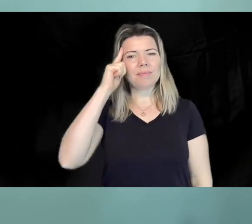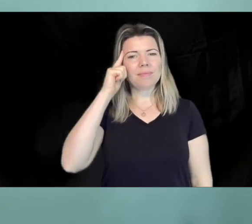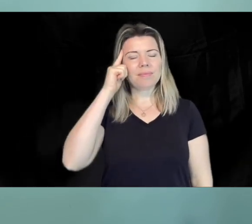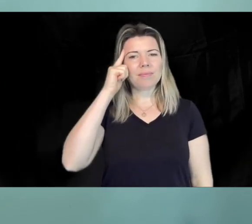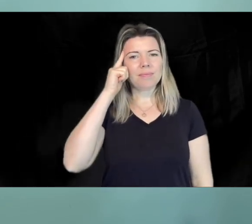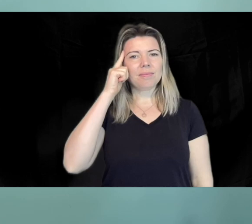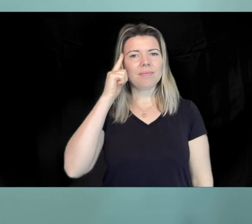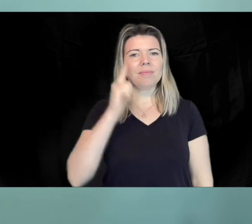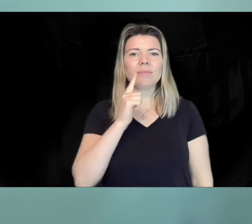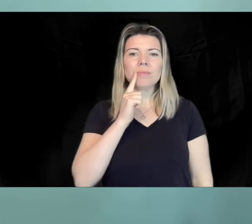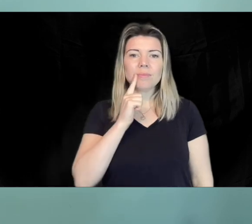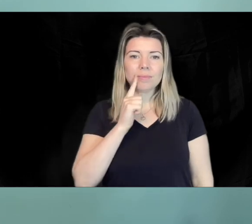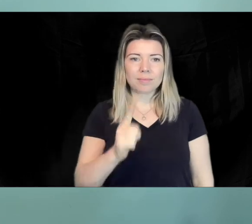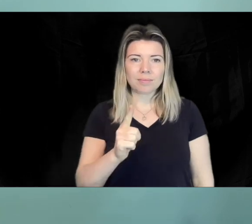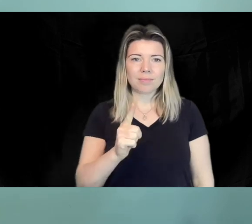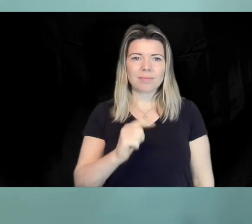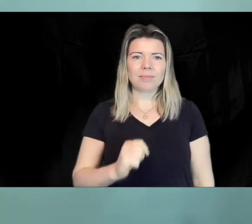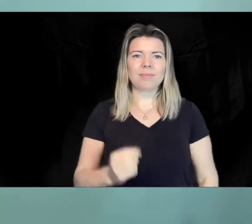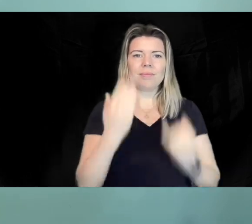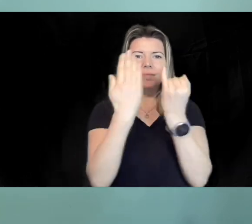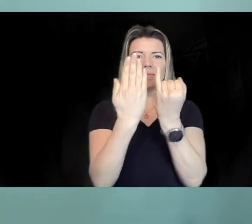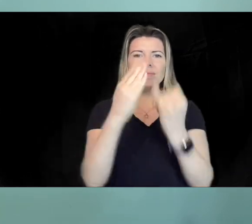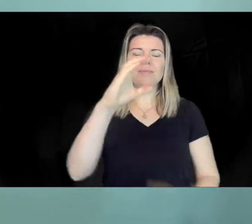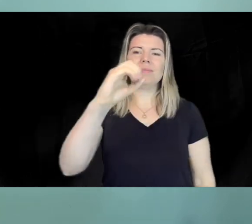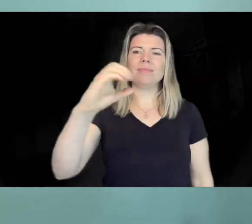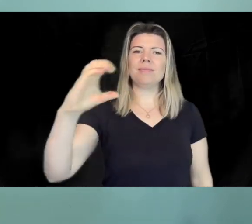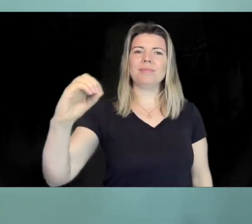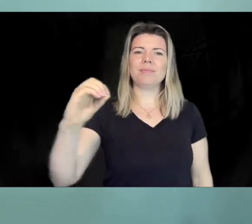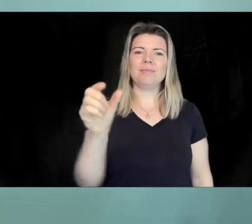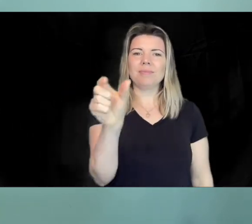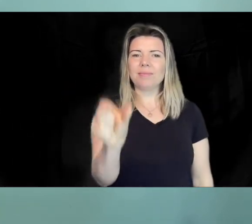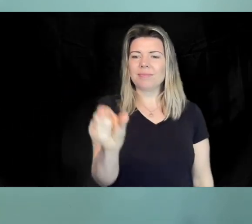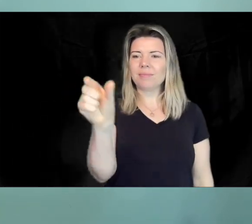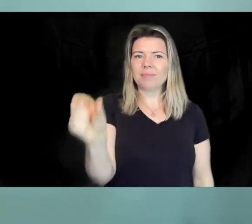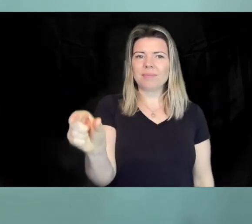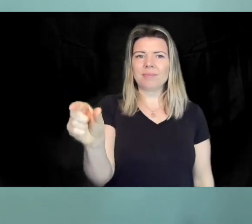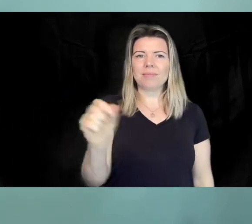received constructive feedback and comments from more than 600 people, including those